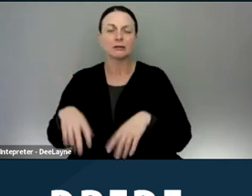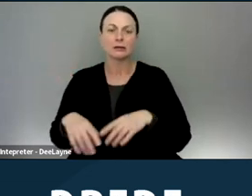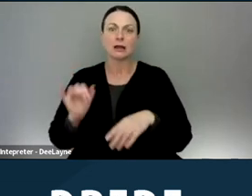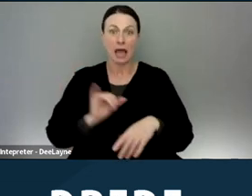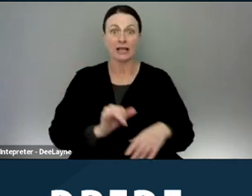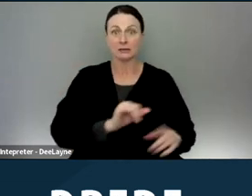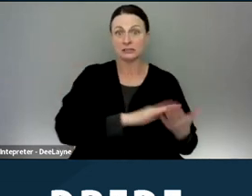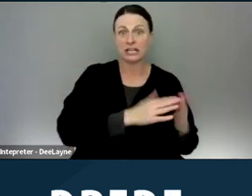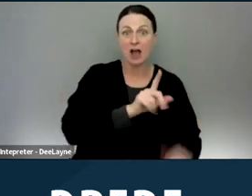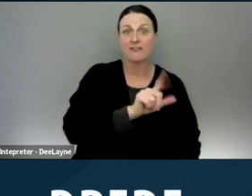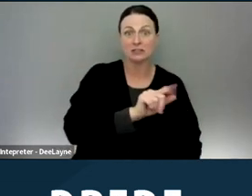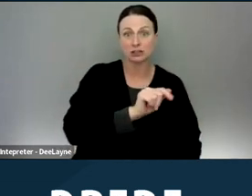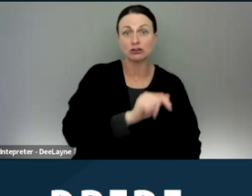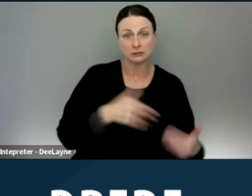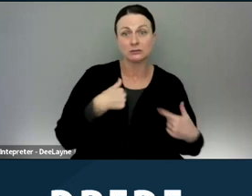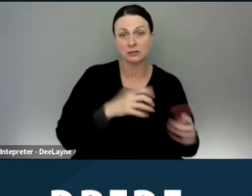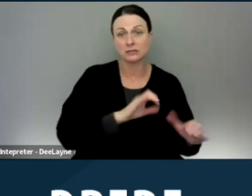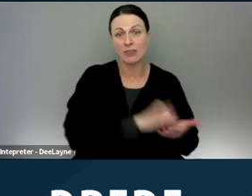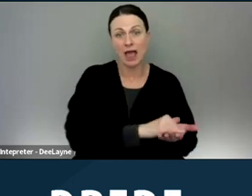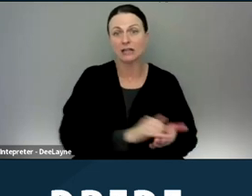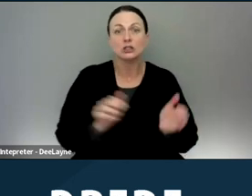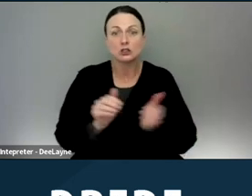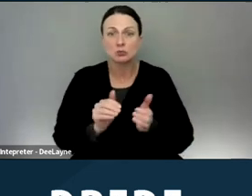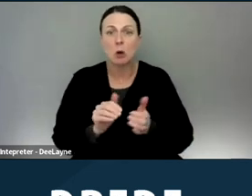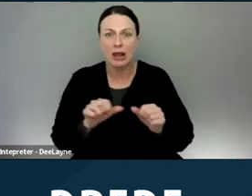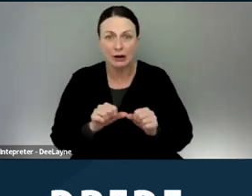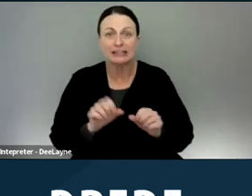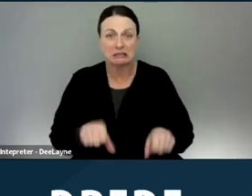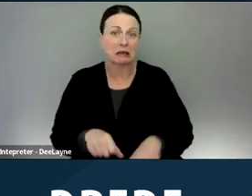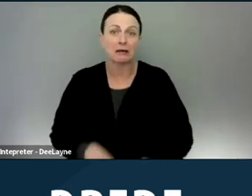that they can do smaller areas. And so that will help tenants